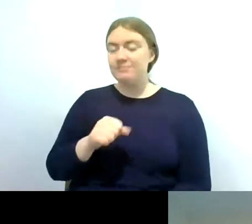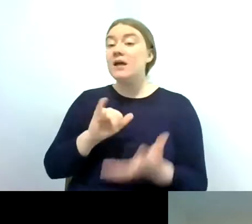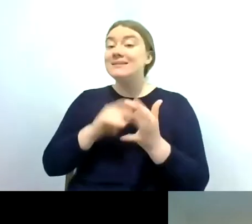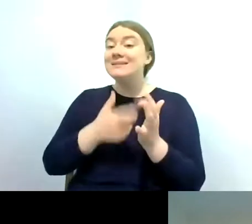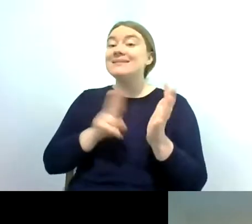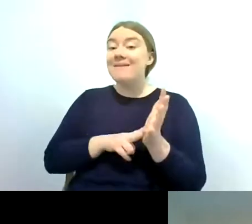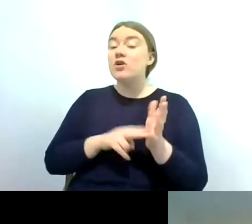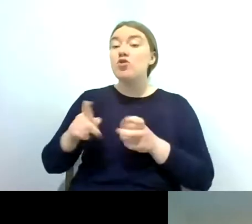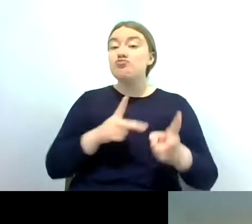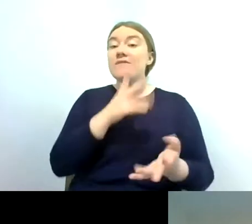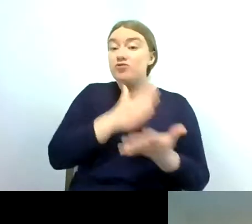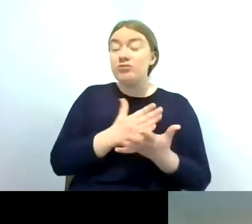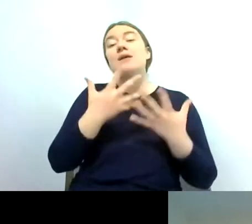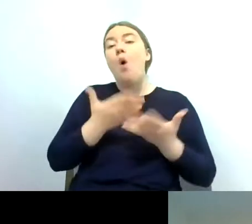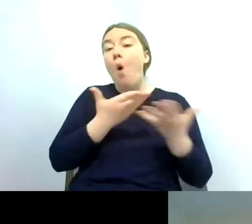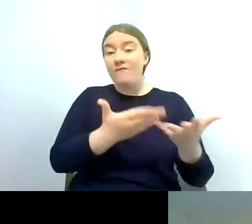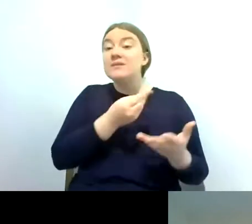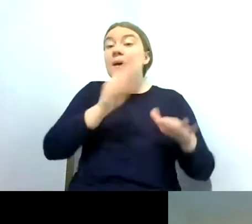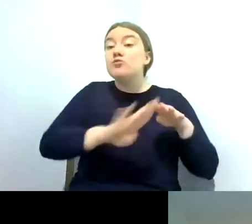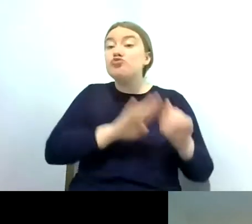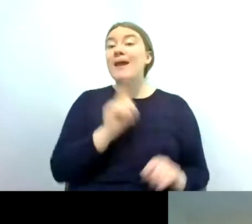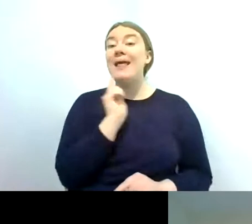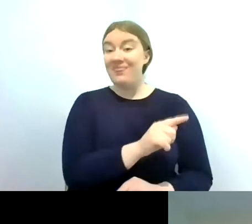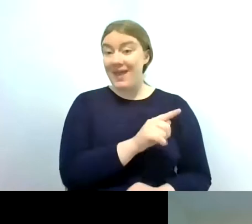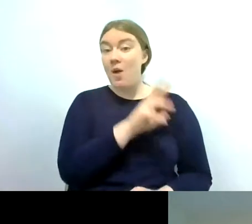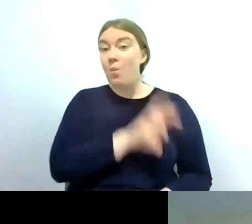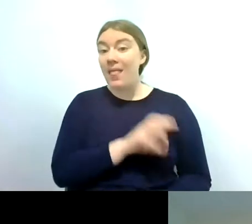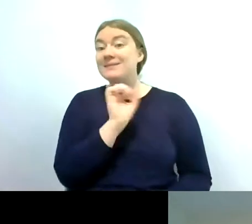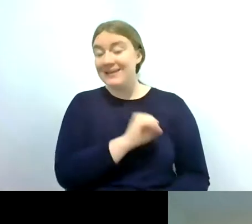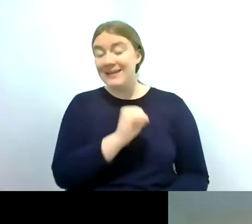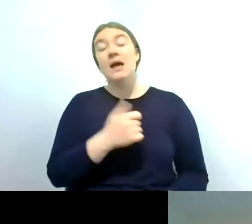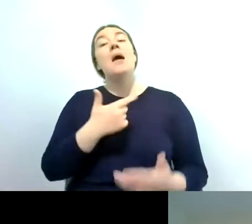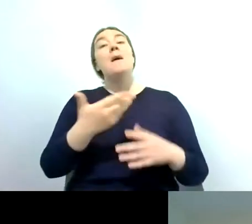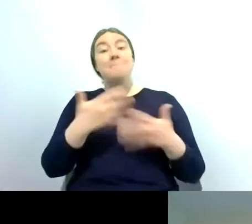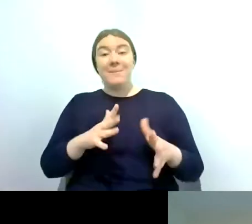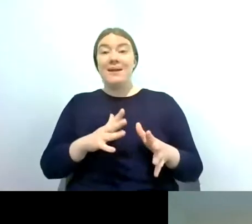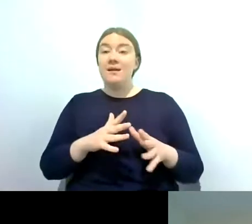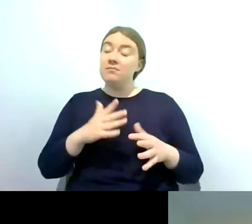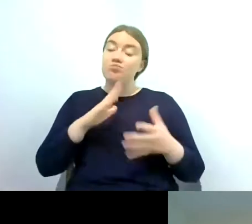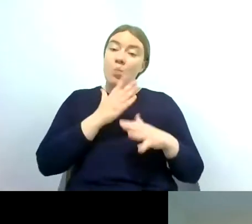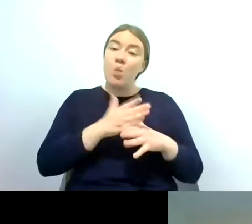uh training up there we've previously worked with volunteers on the cairn and we are planning to